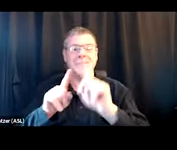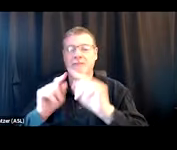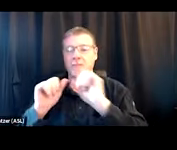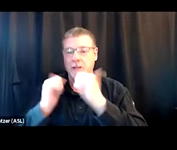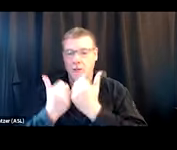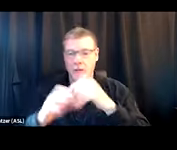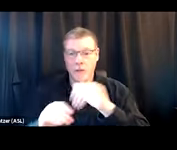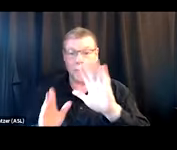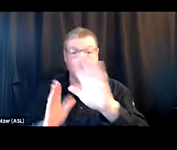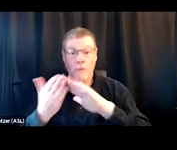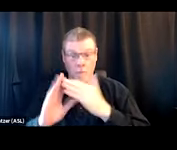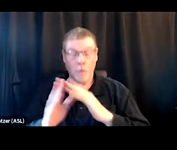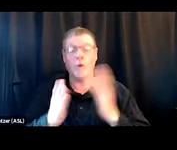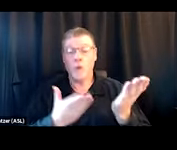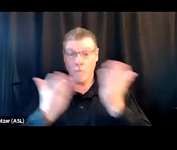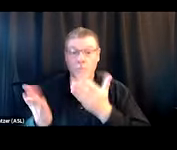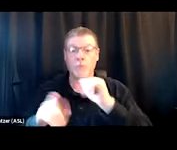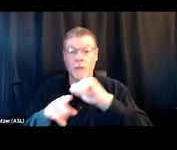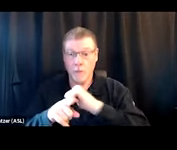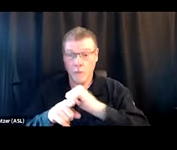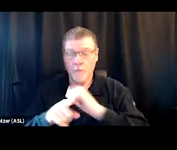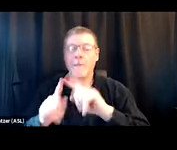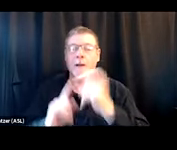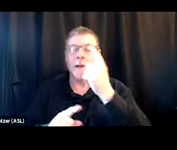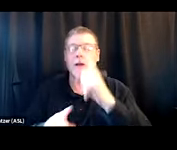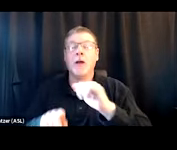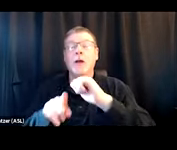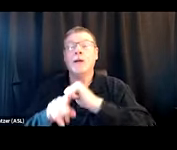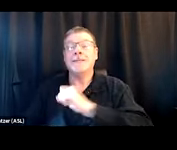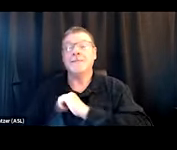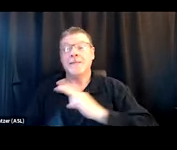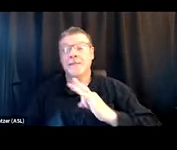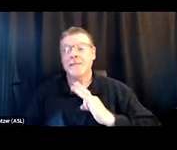to bring in training. But just make sure that you are training all staff but you're not just limiting it to staff,